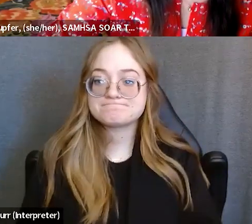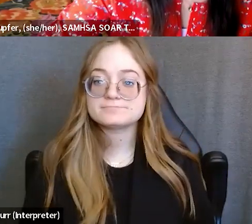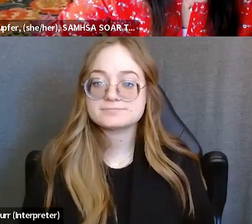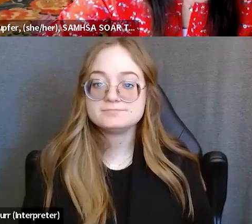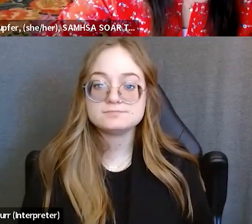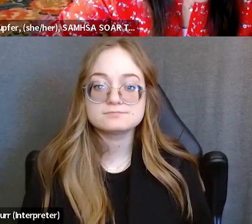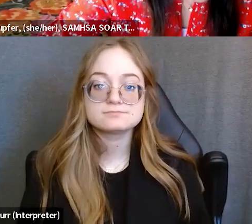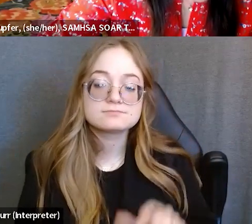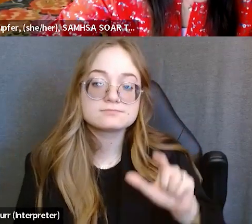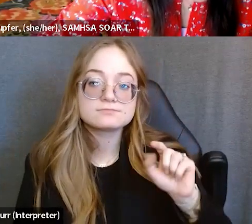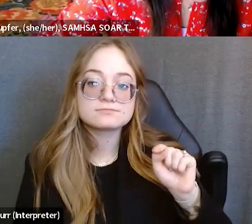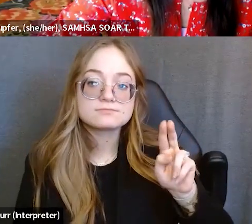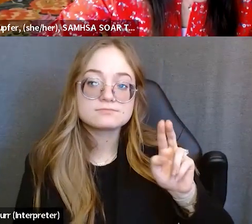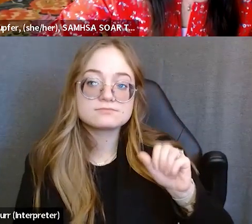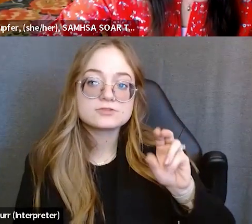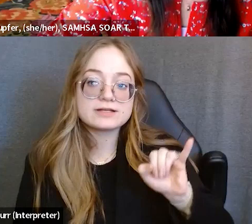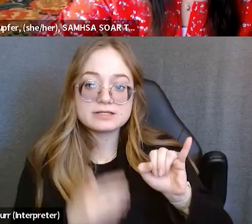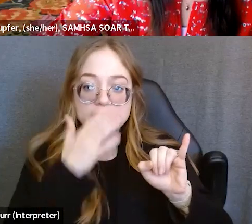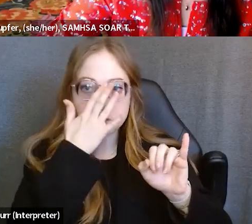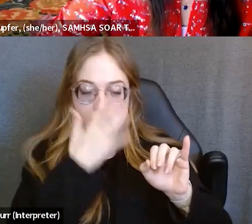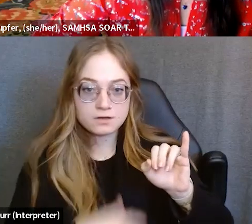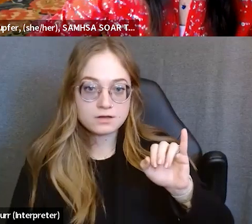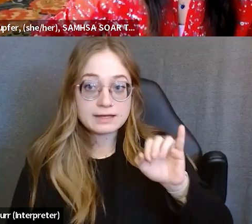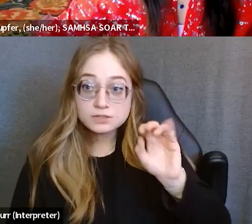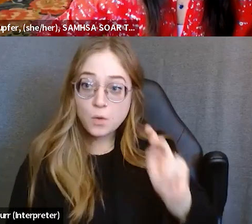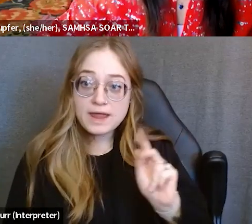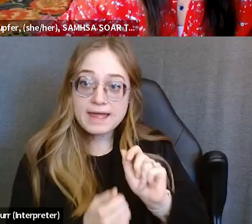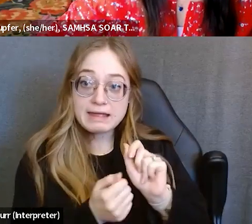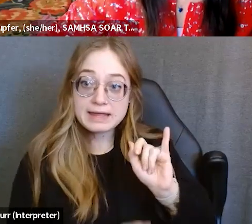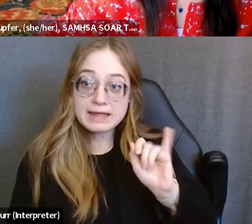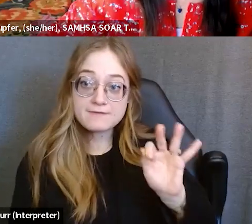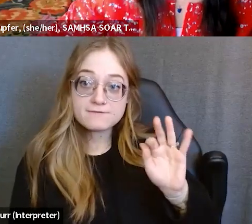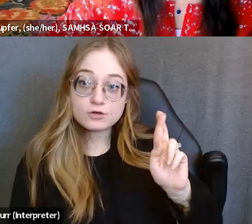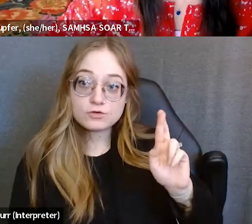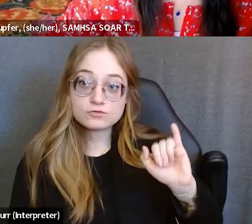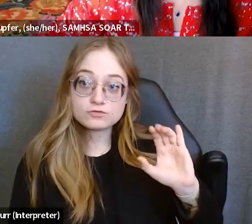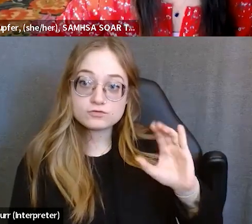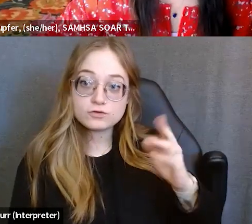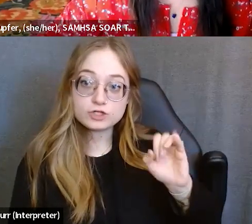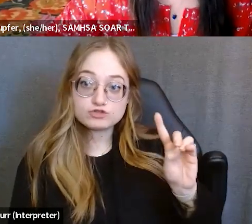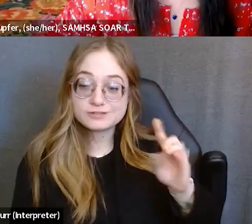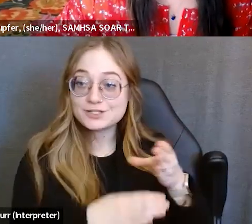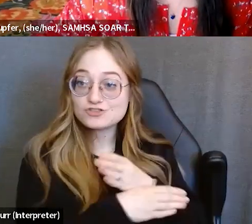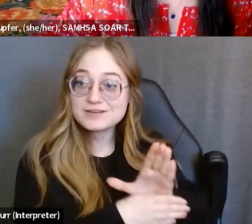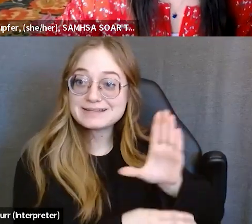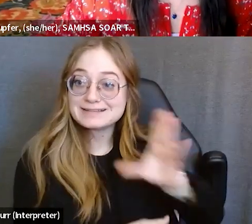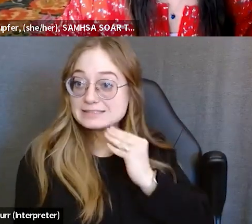Is it okay if Richard shares his experience about the long acting injectables? That would be excellent. Yeah. Thank you, Richard.